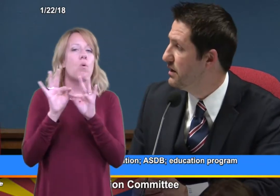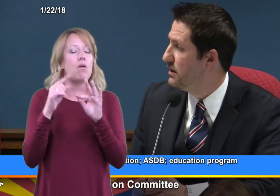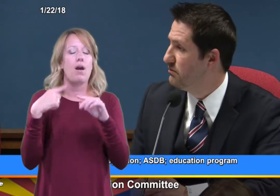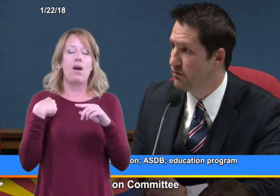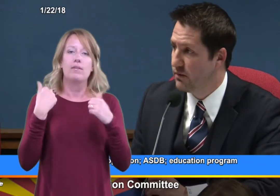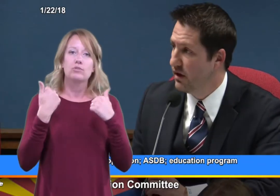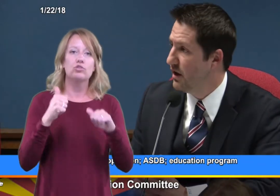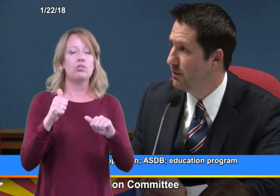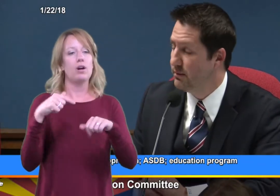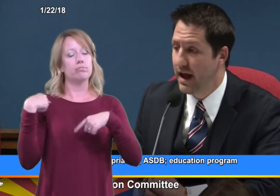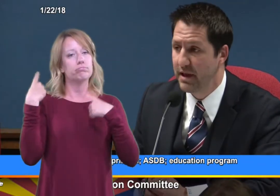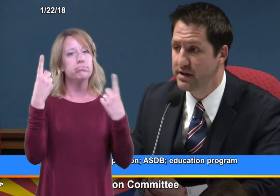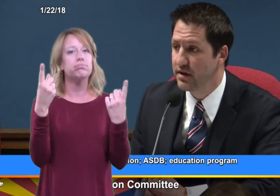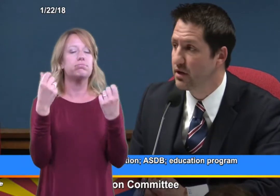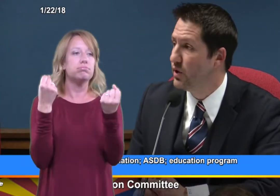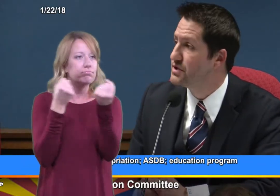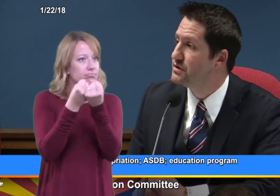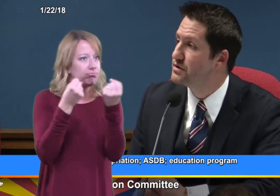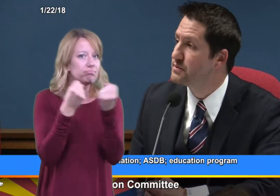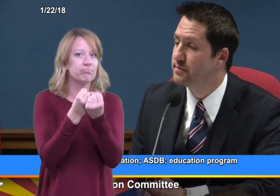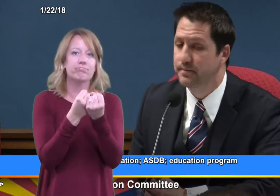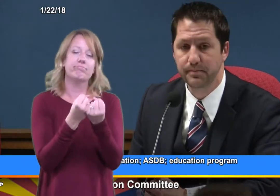and I'm happy to answer any questions.